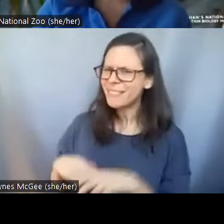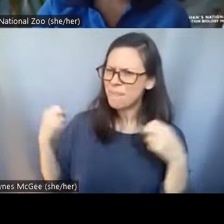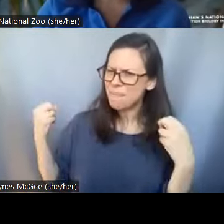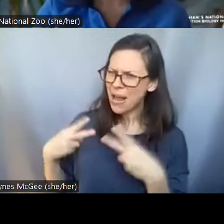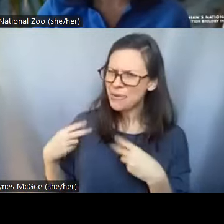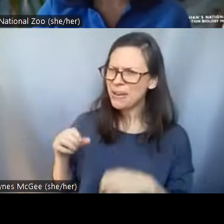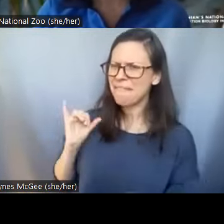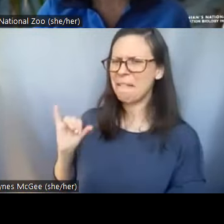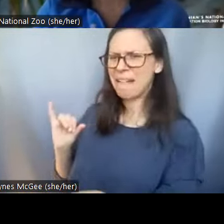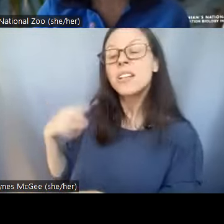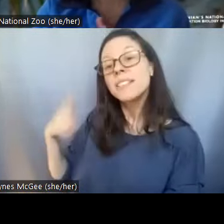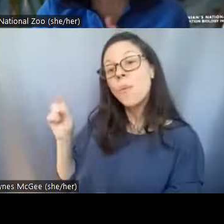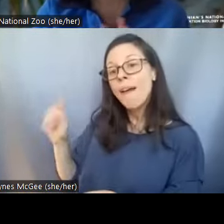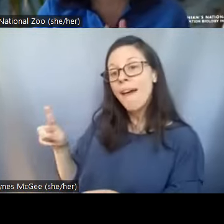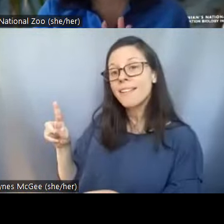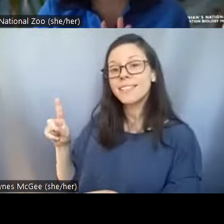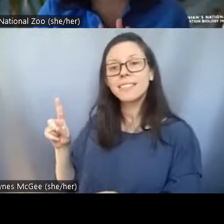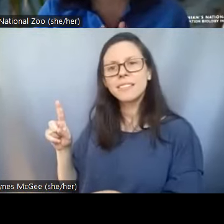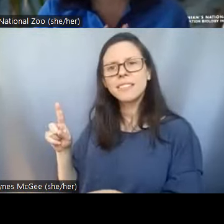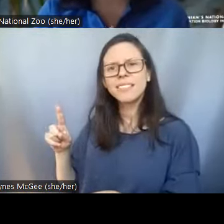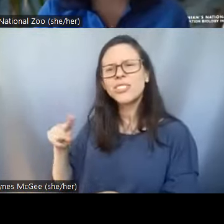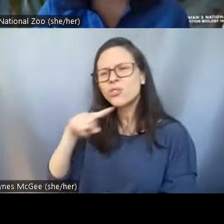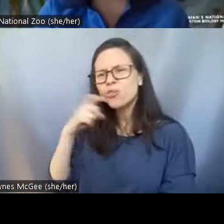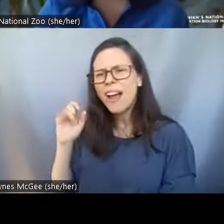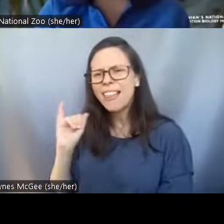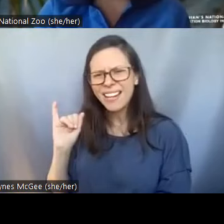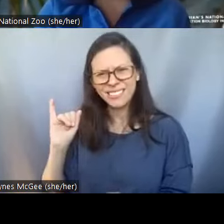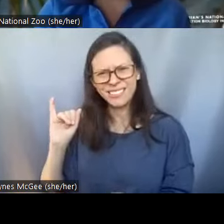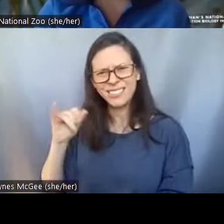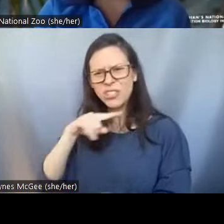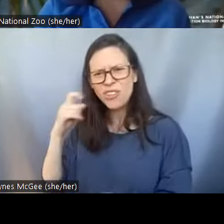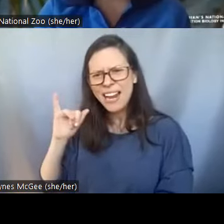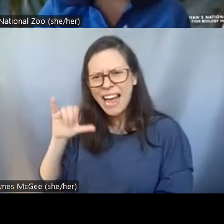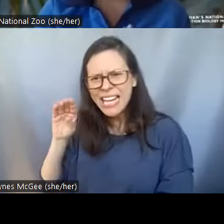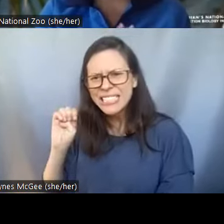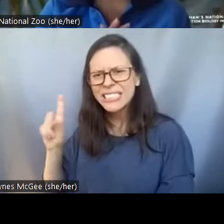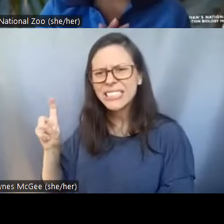the um chat is it like dry ice, but no you said a microwave. Is this like a microwave that's in